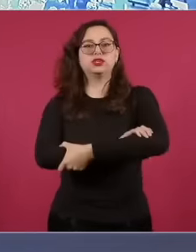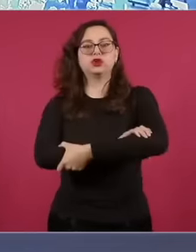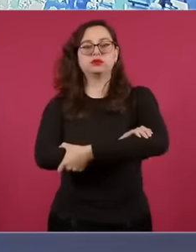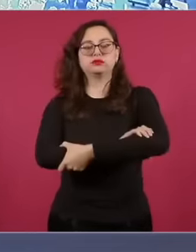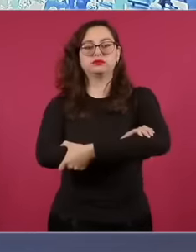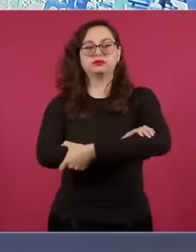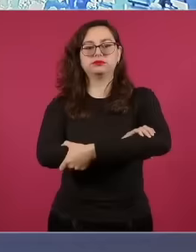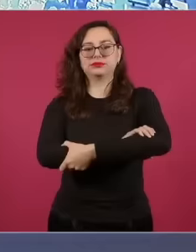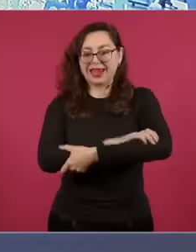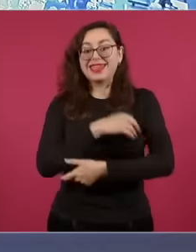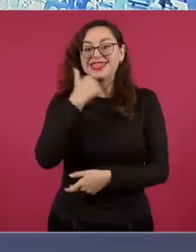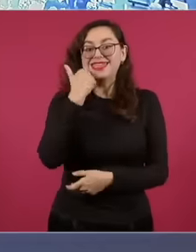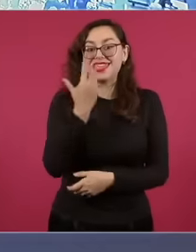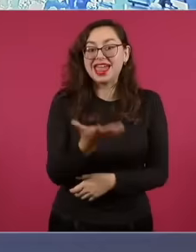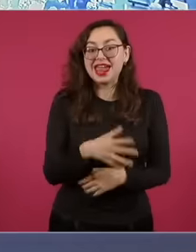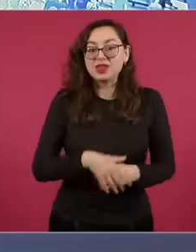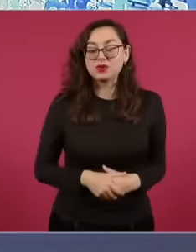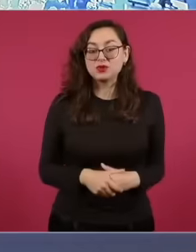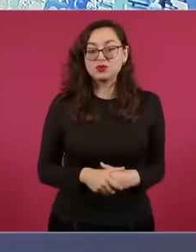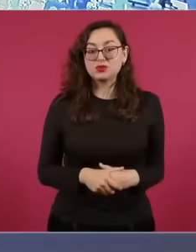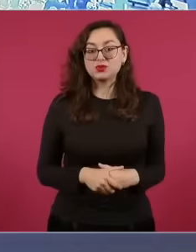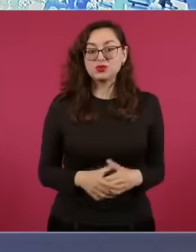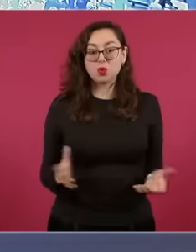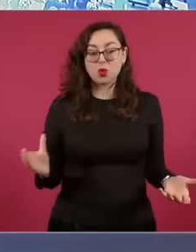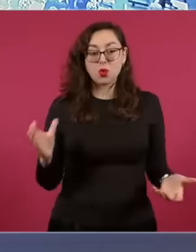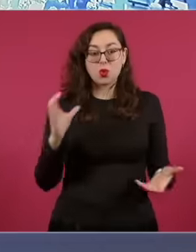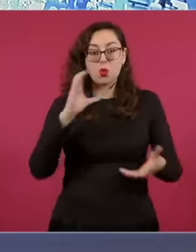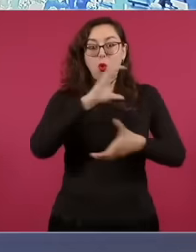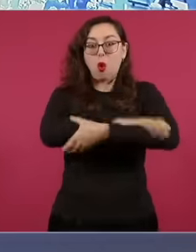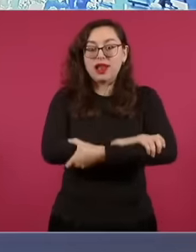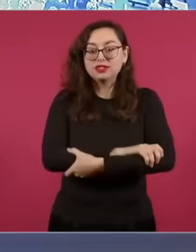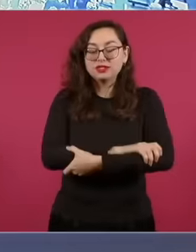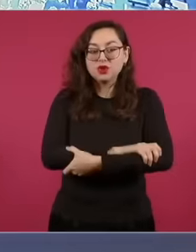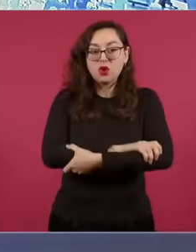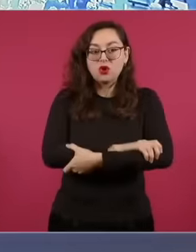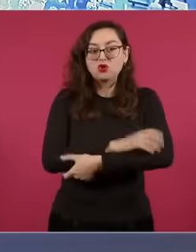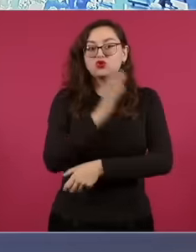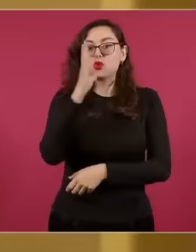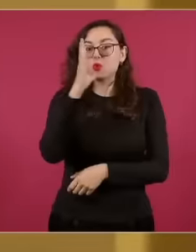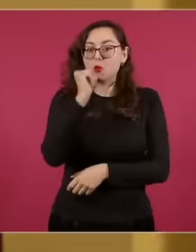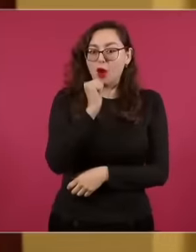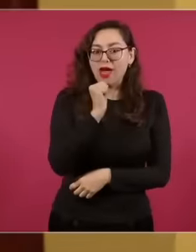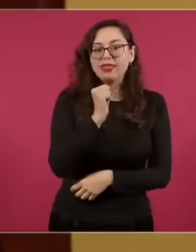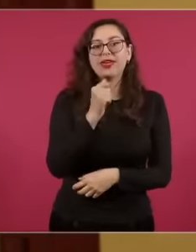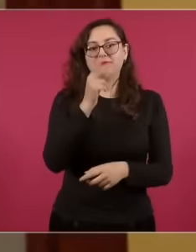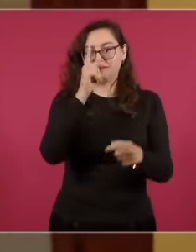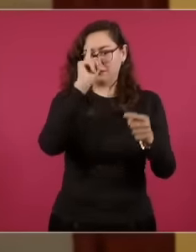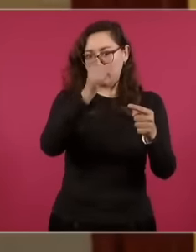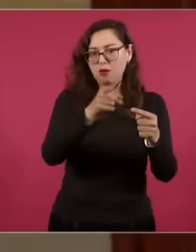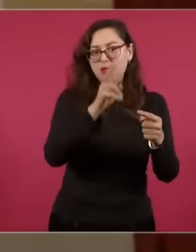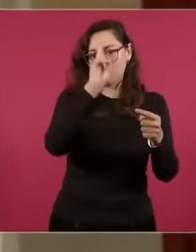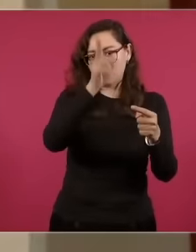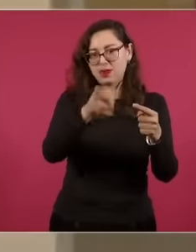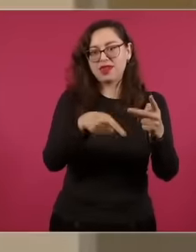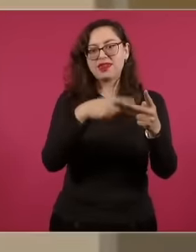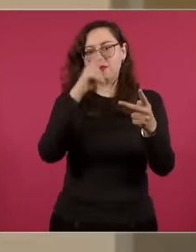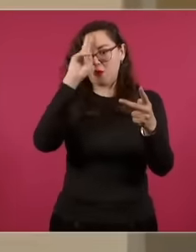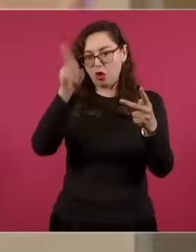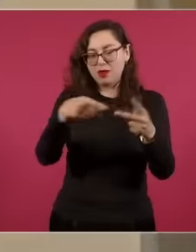would like them to say no coalition can have more than 300 deputies but the